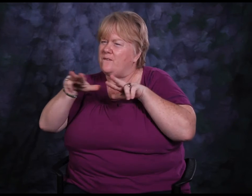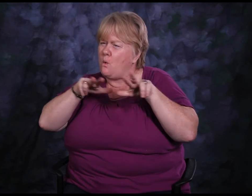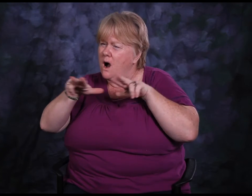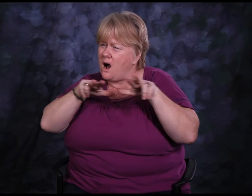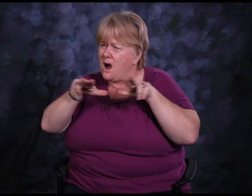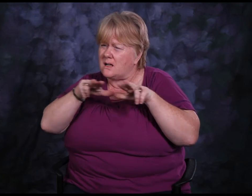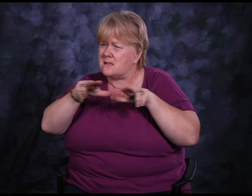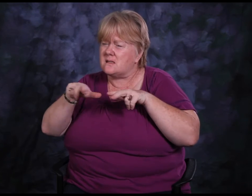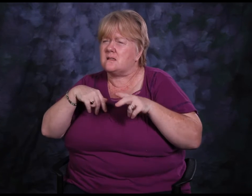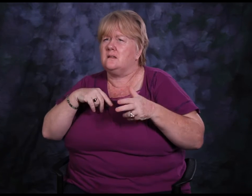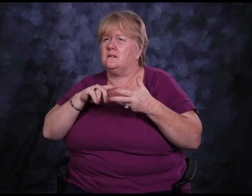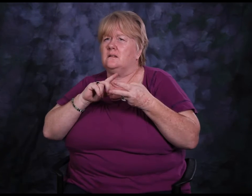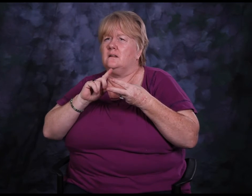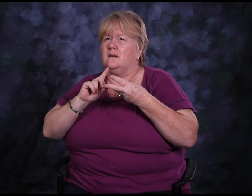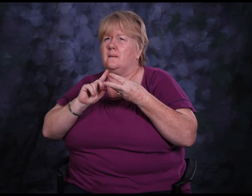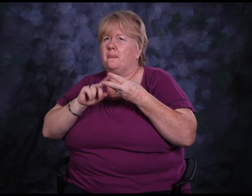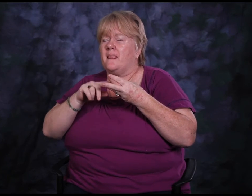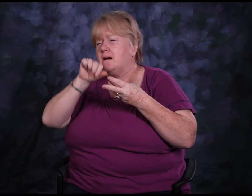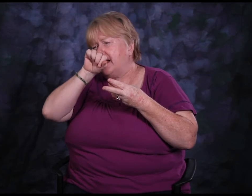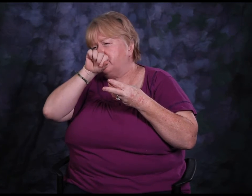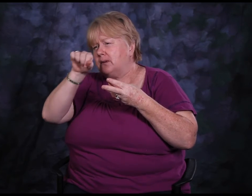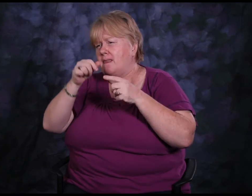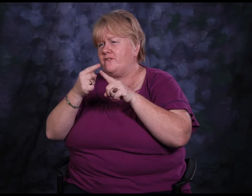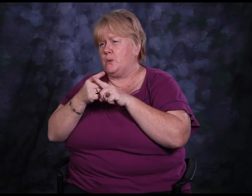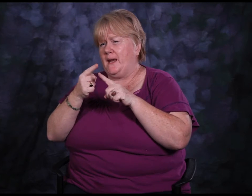I'm trying to go for walks more regularly.